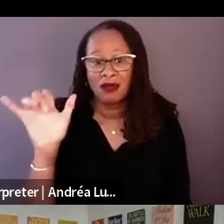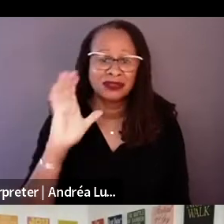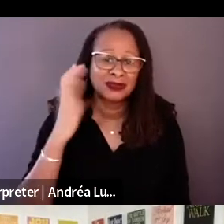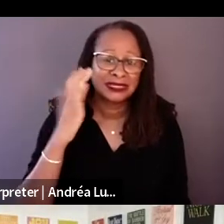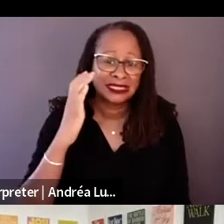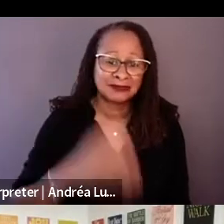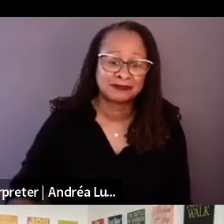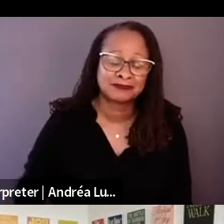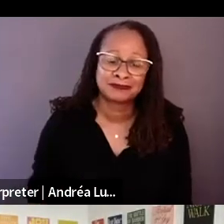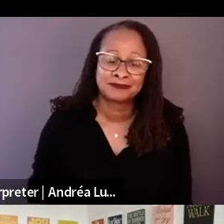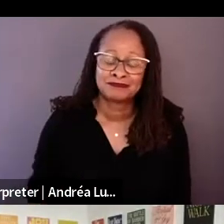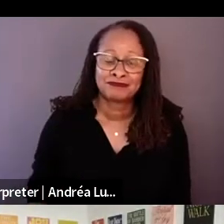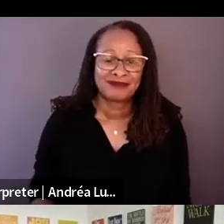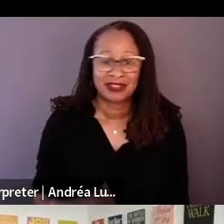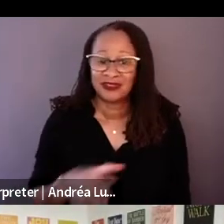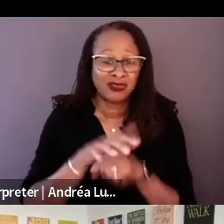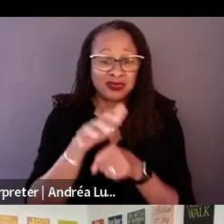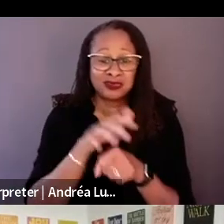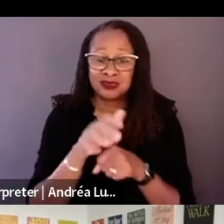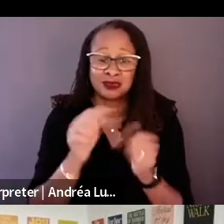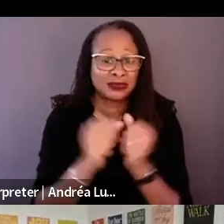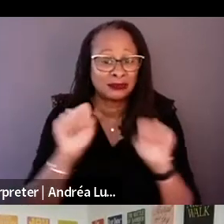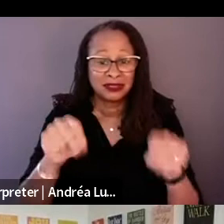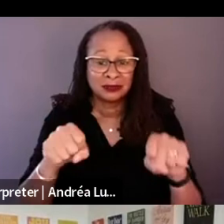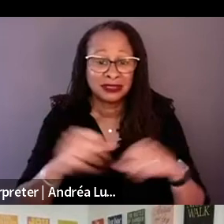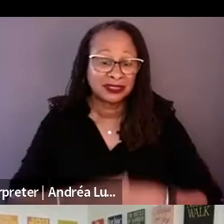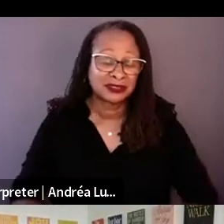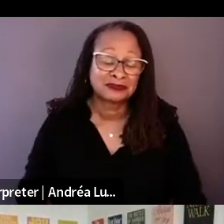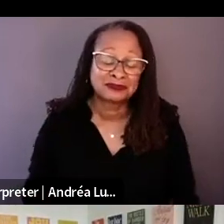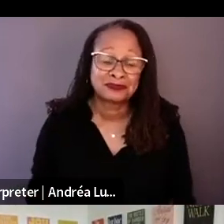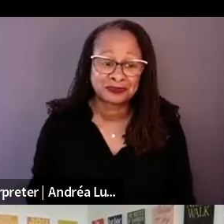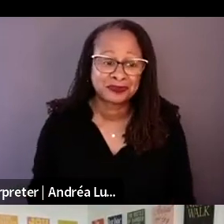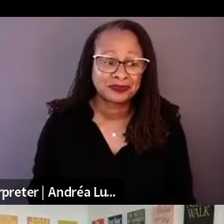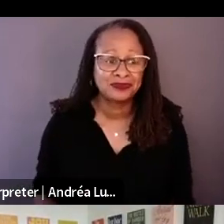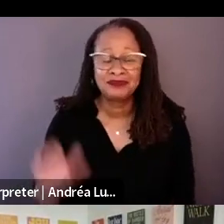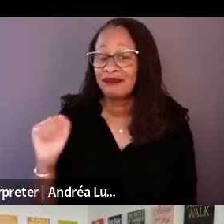Well, what I read was that you expected him to the feel some sort of -- when you were